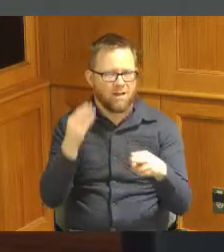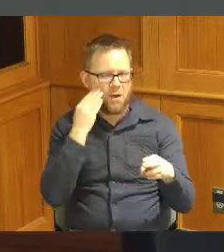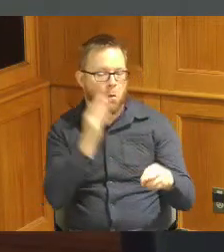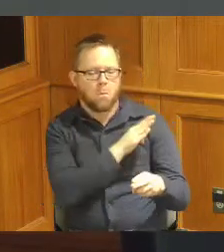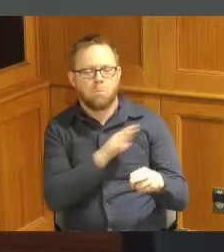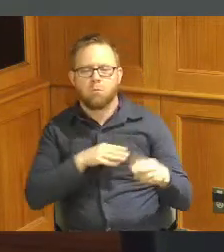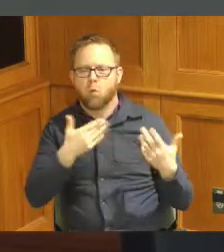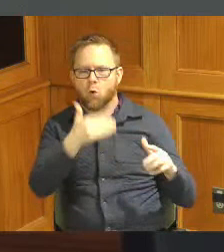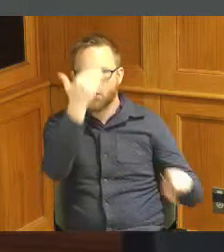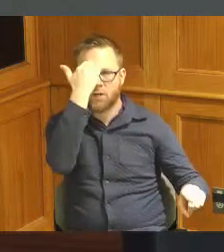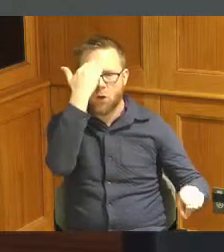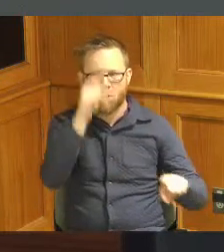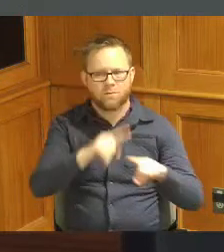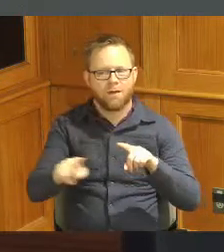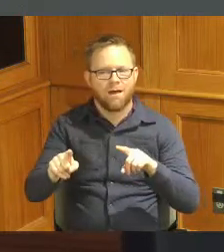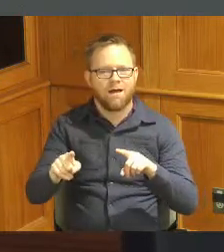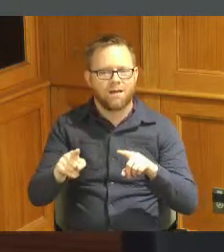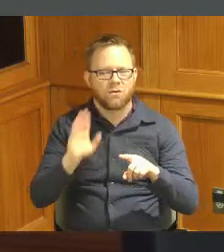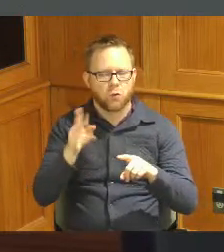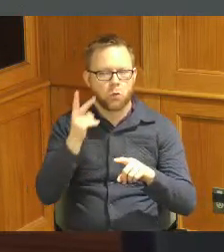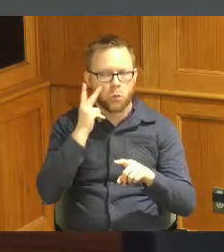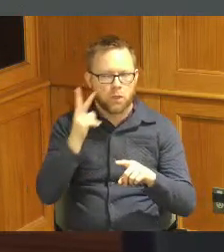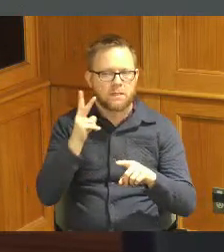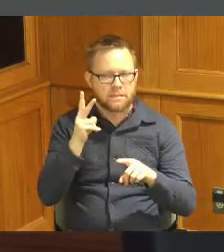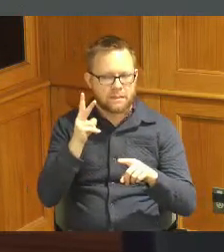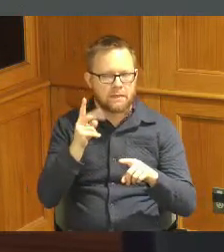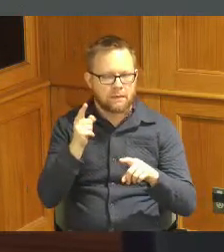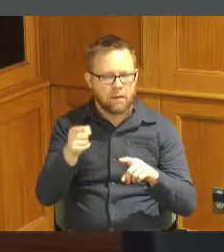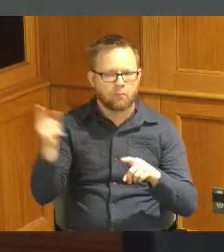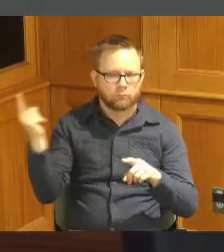him but you're going to be seeing more of him in a different capacity and thought this might be